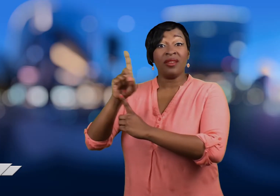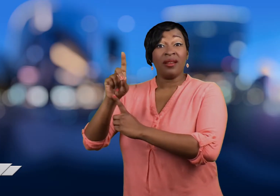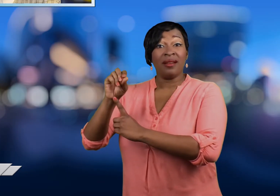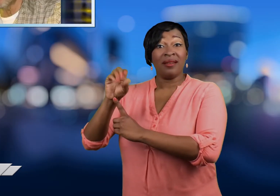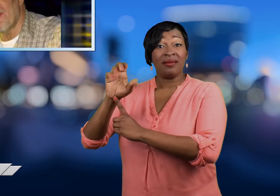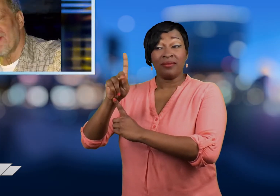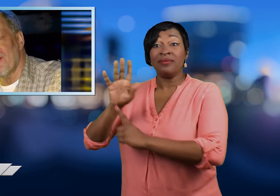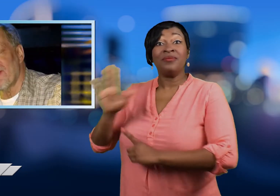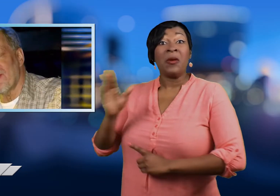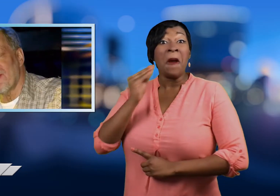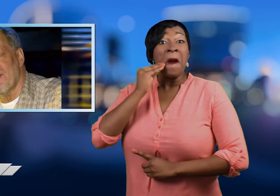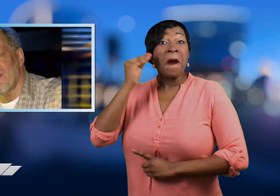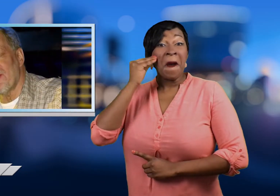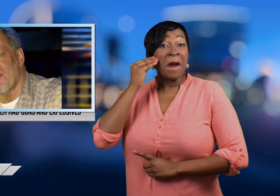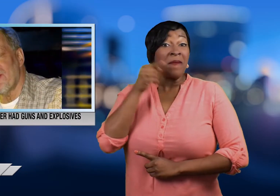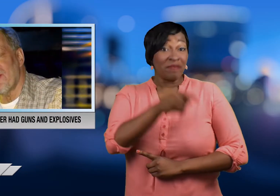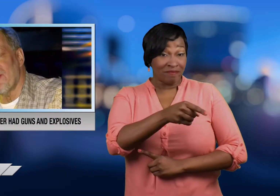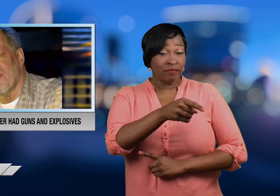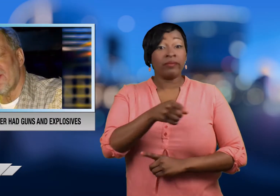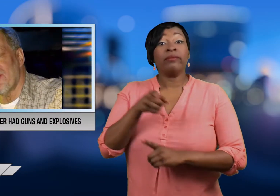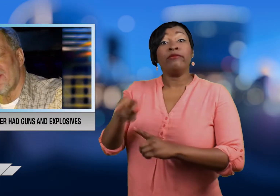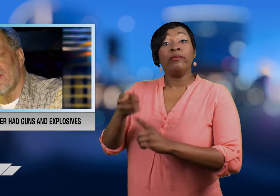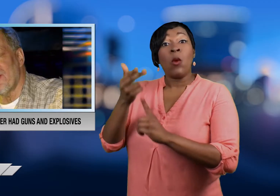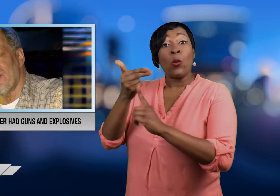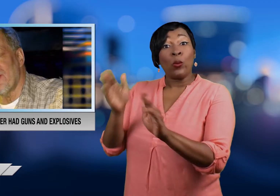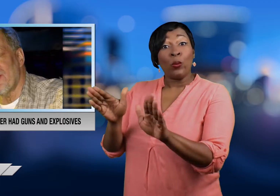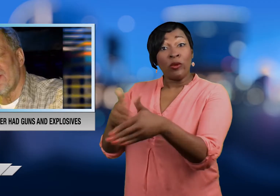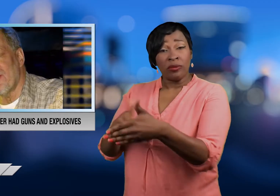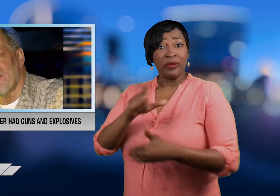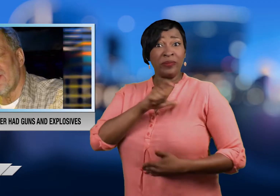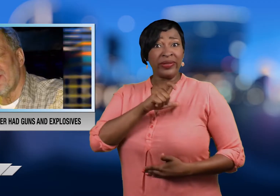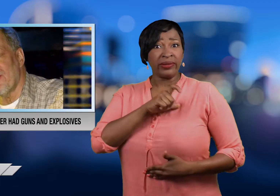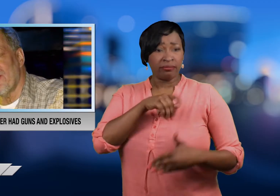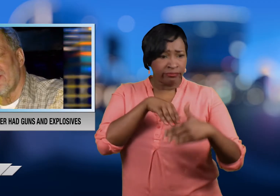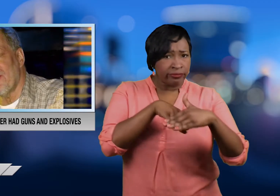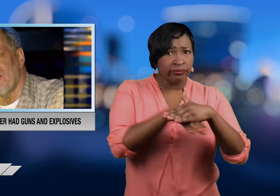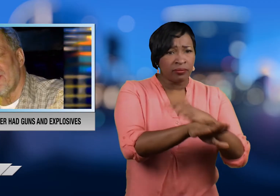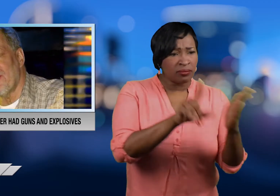Police searched Paddock's home and his hotel room.